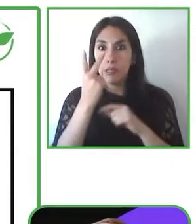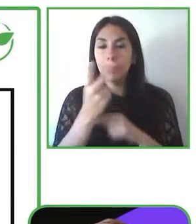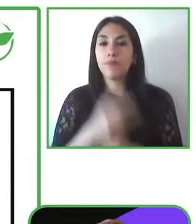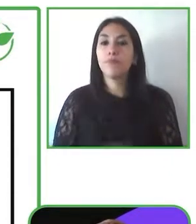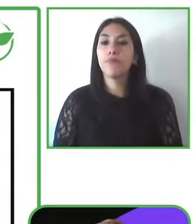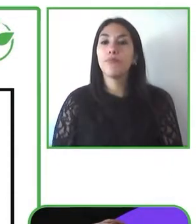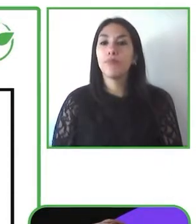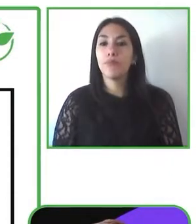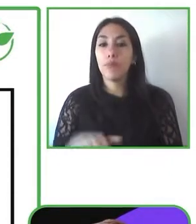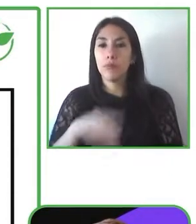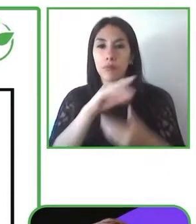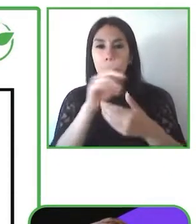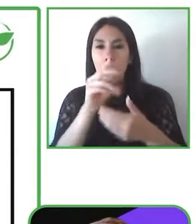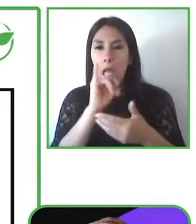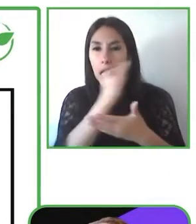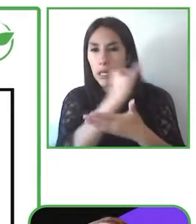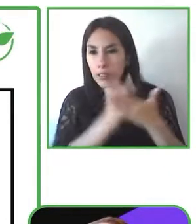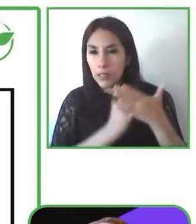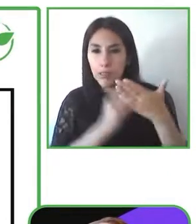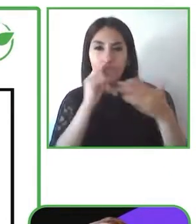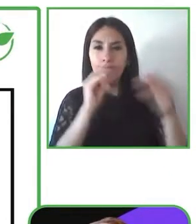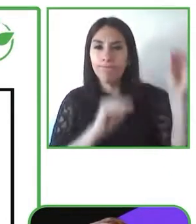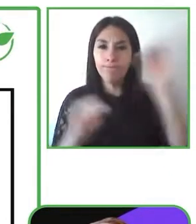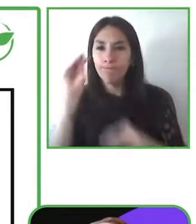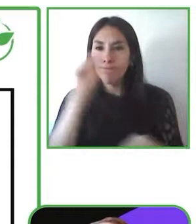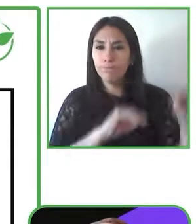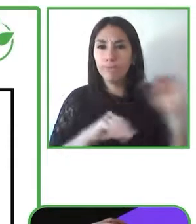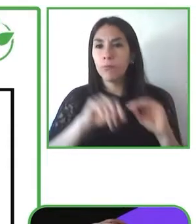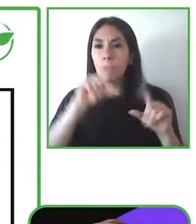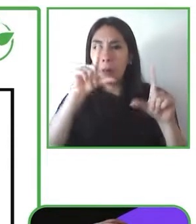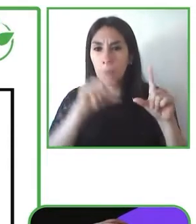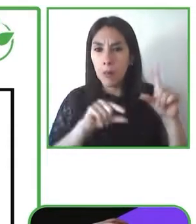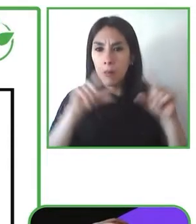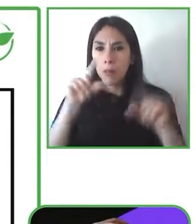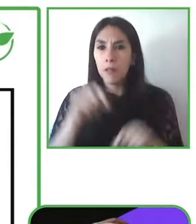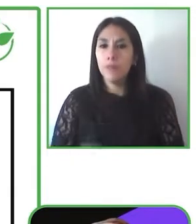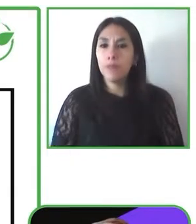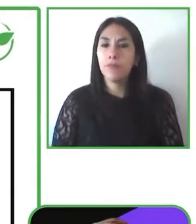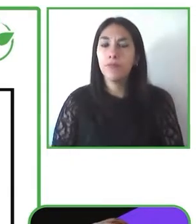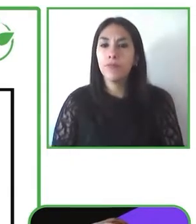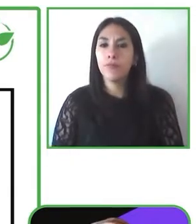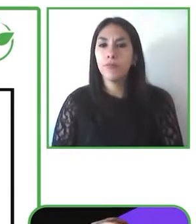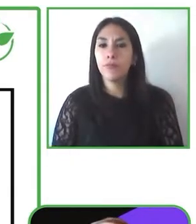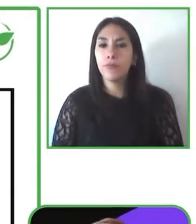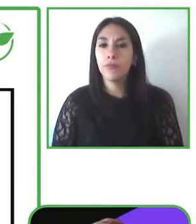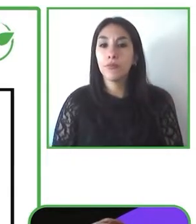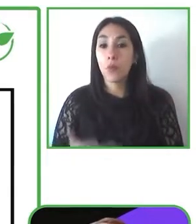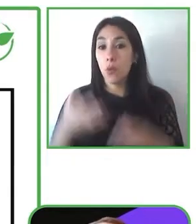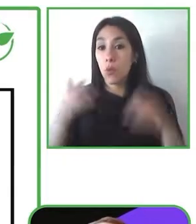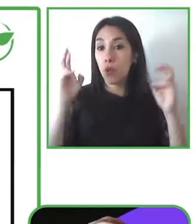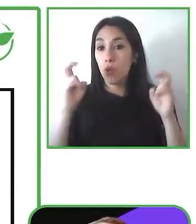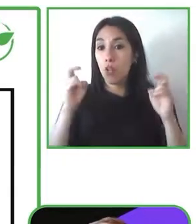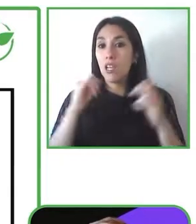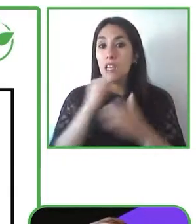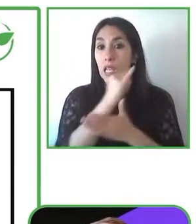the design elements have been selected to be more sustainable and minimize carbon impact on one hand and accessibility on the other side